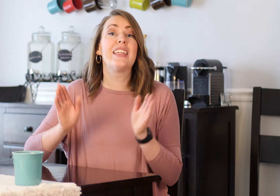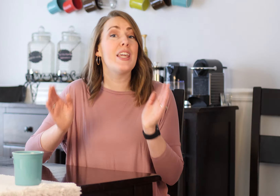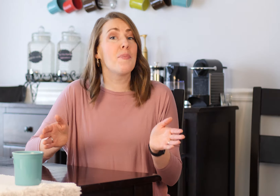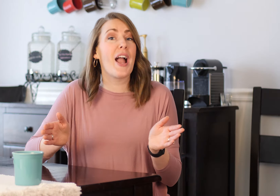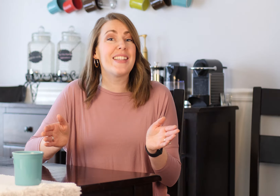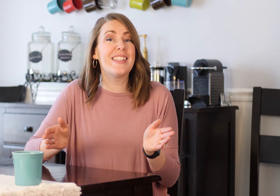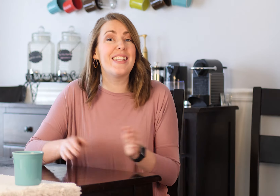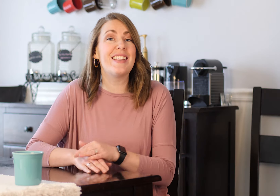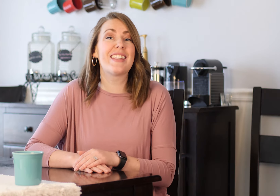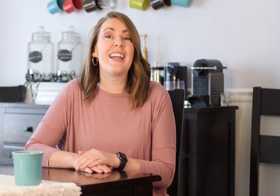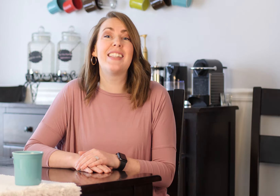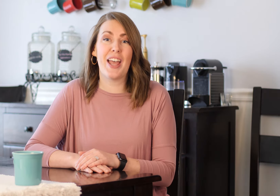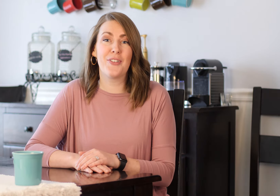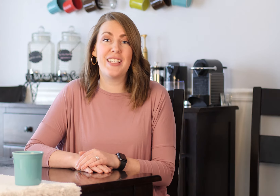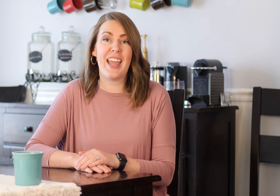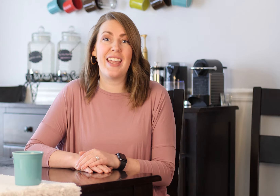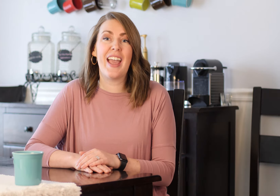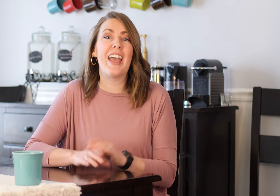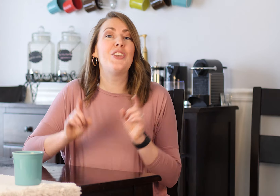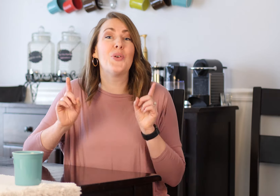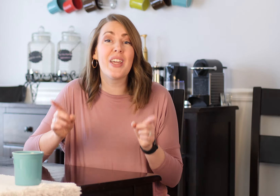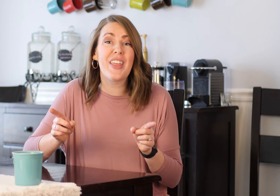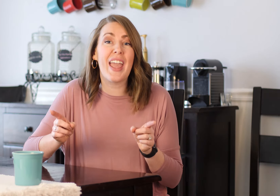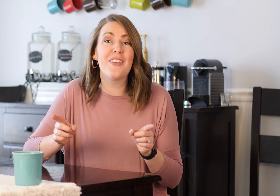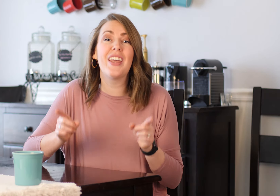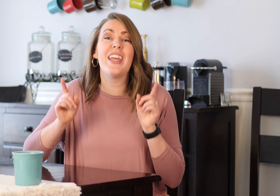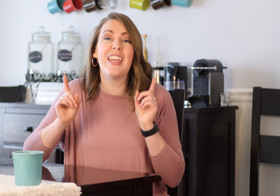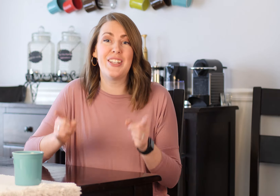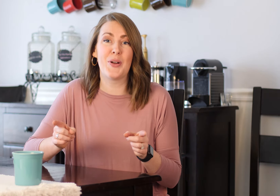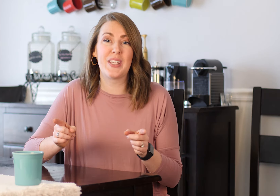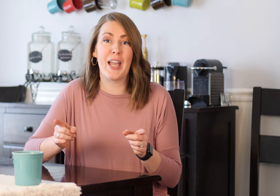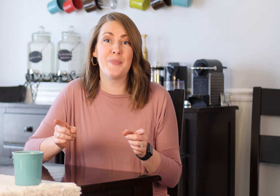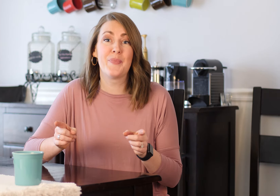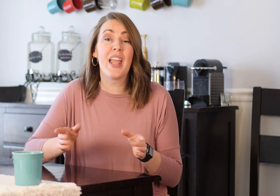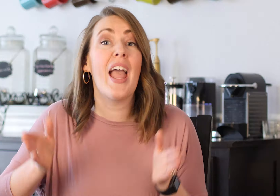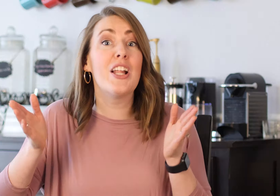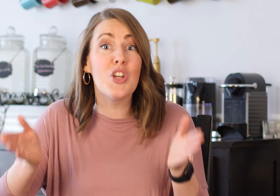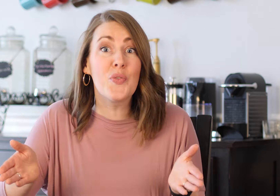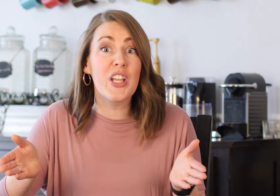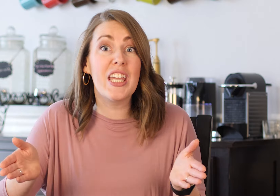Keep practicing these signs every day, and you'll get the hang of it in no time. And don't forget to